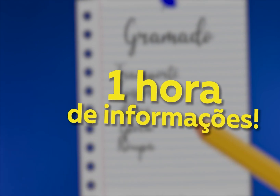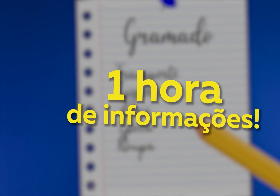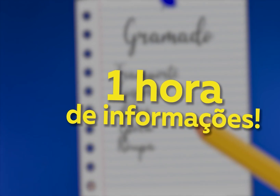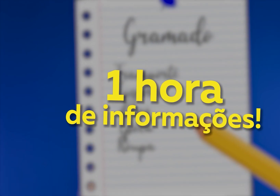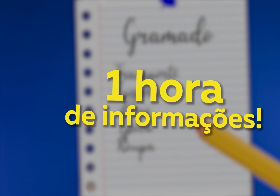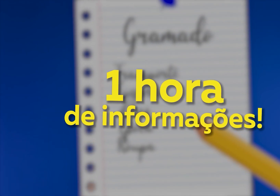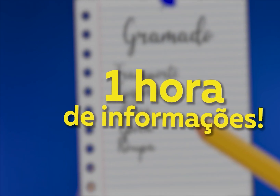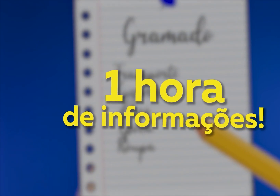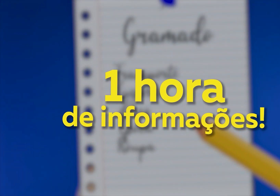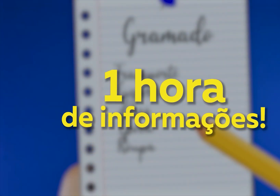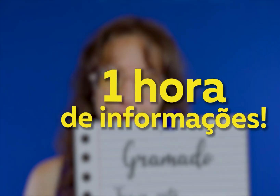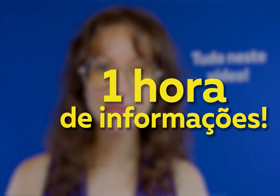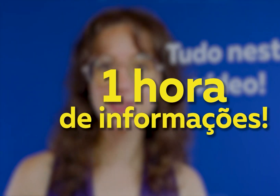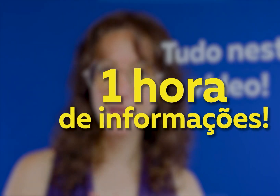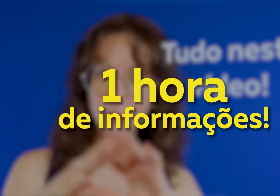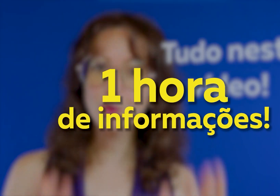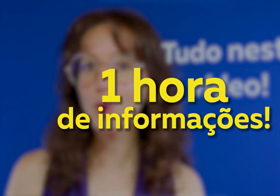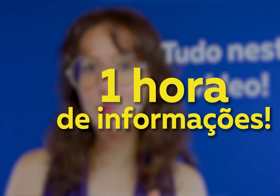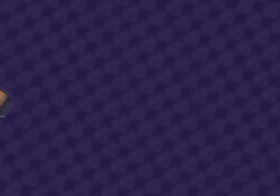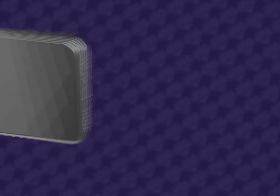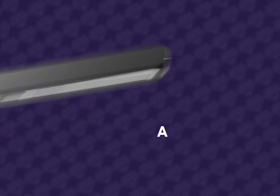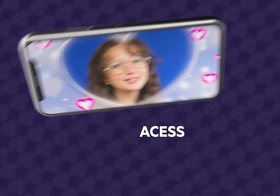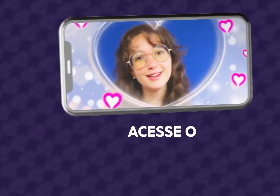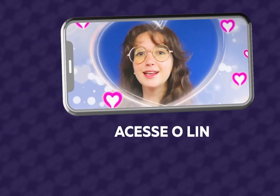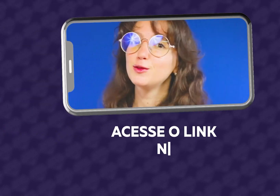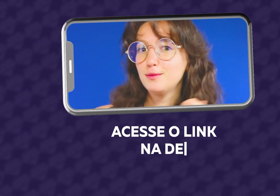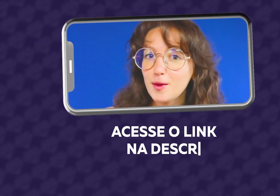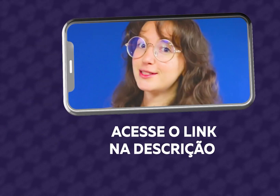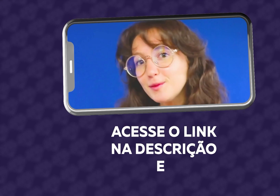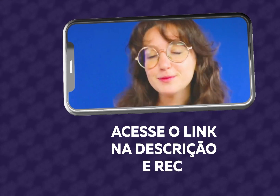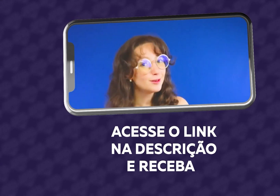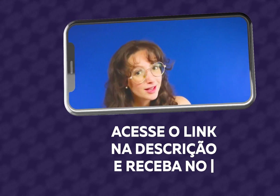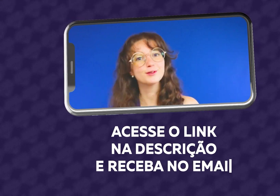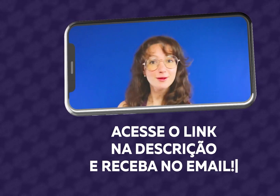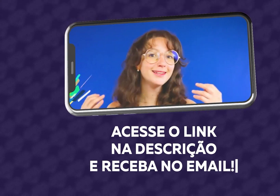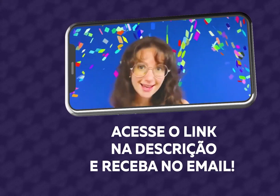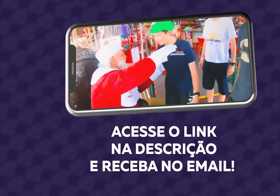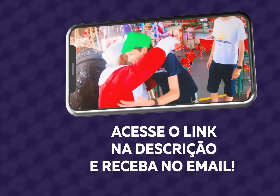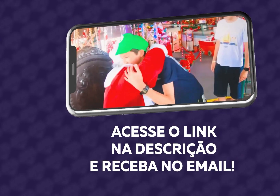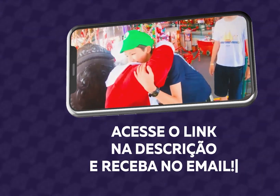super useful information about Gramado and region the link to access is here below the video!